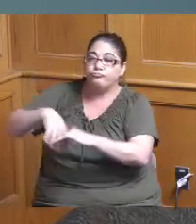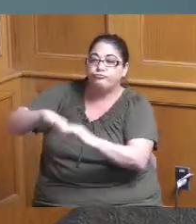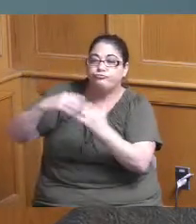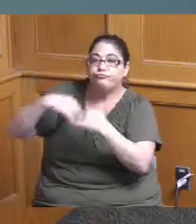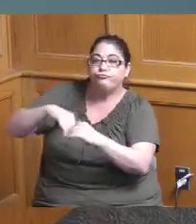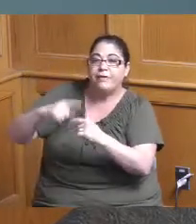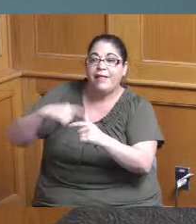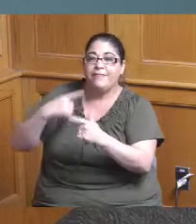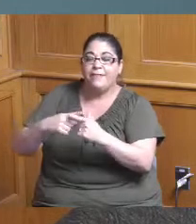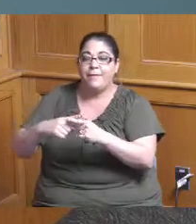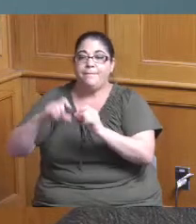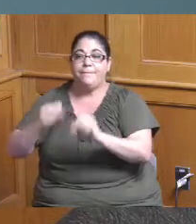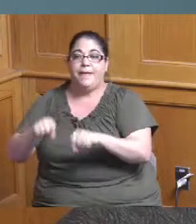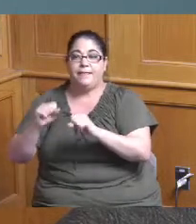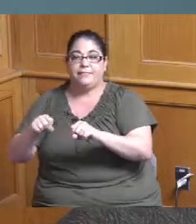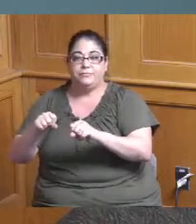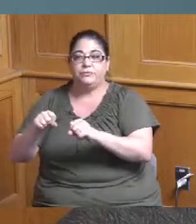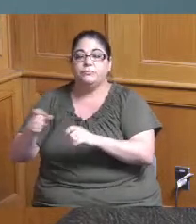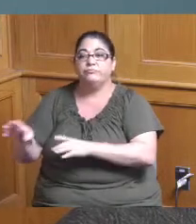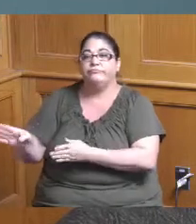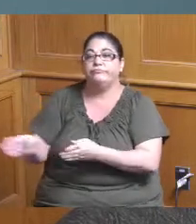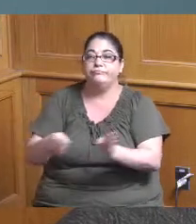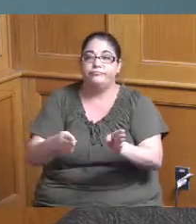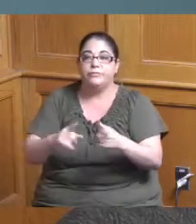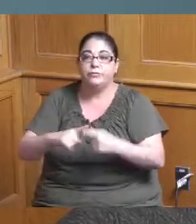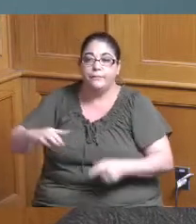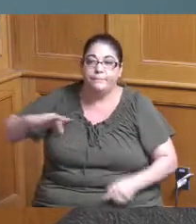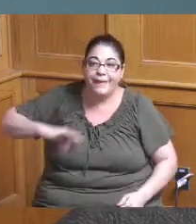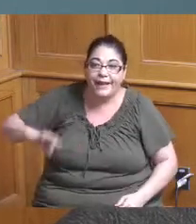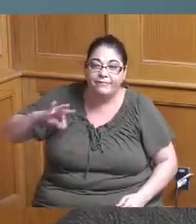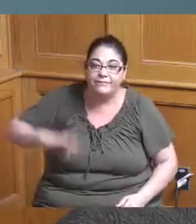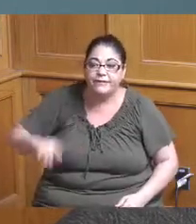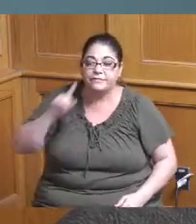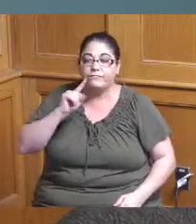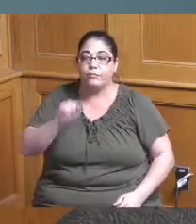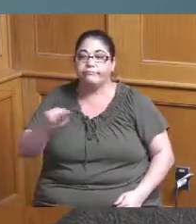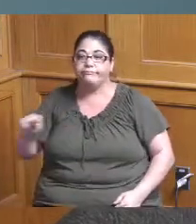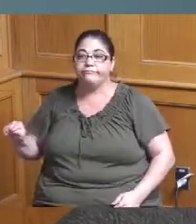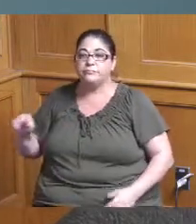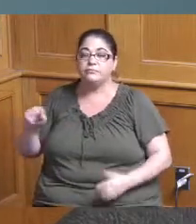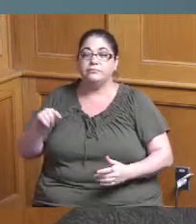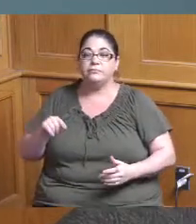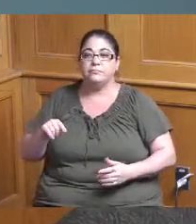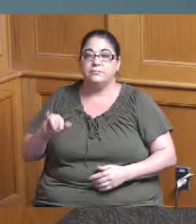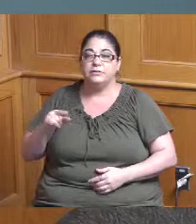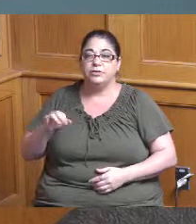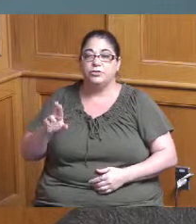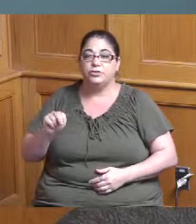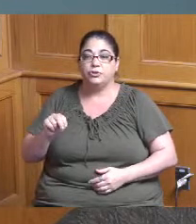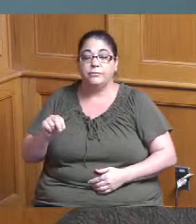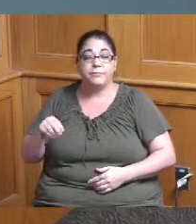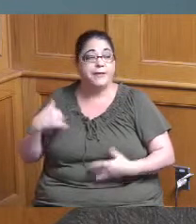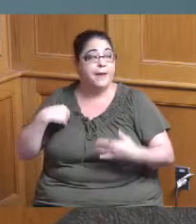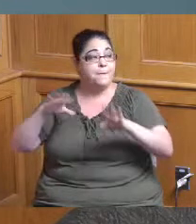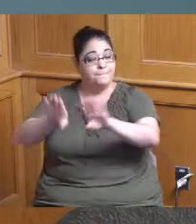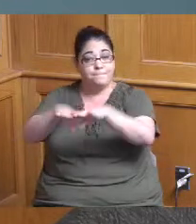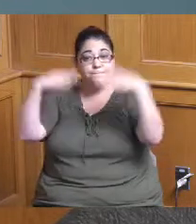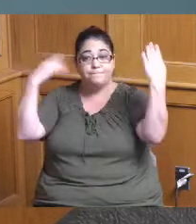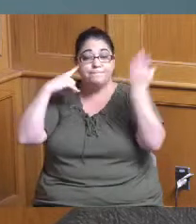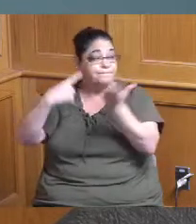look at the possibility of you know benefits or whatever for those that are that are here but I will open it up Vice President Reece